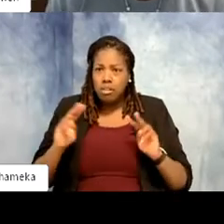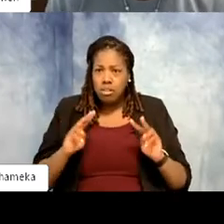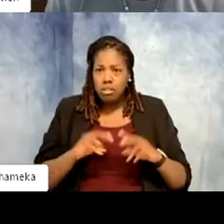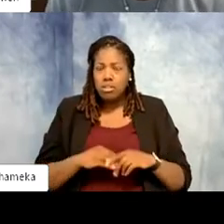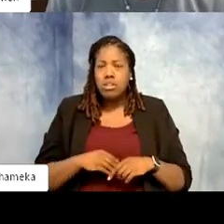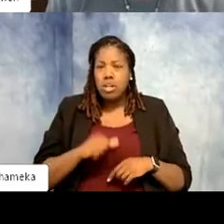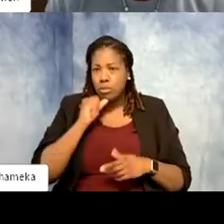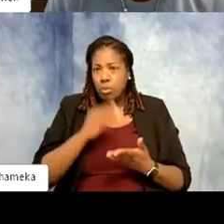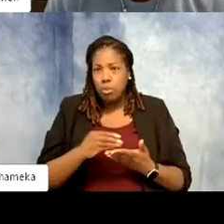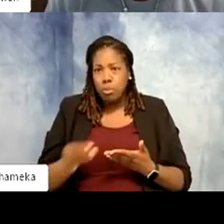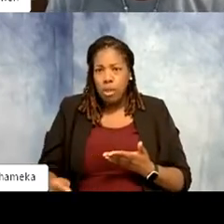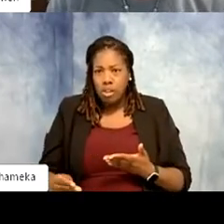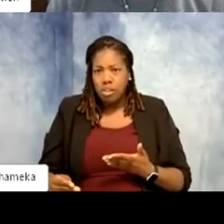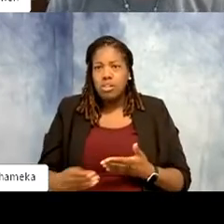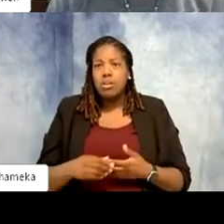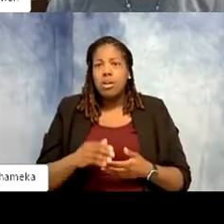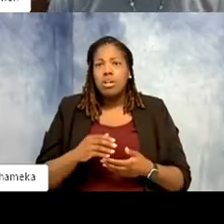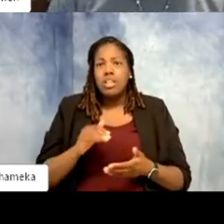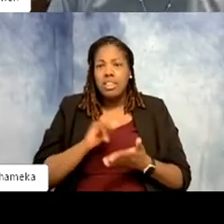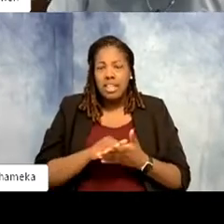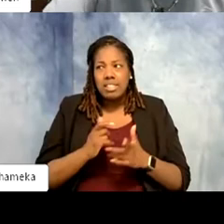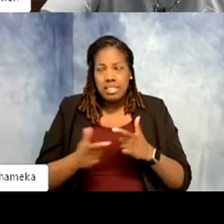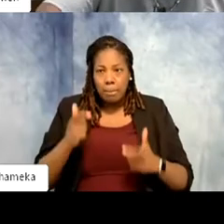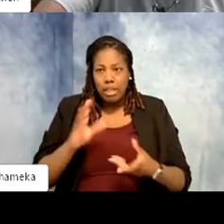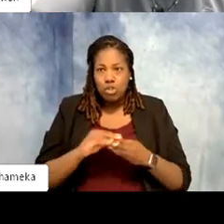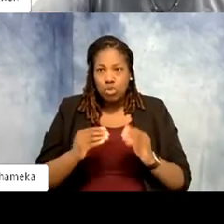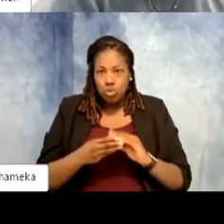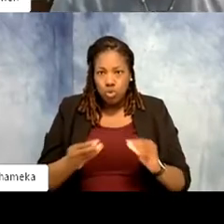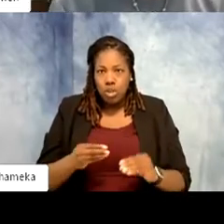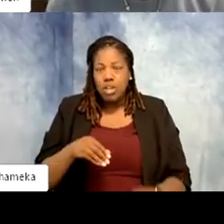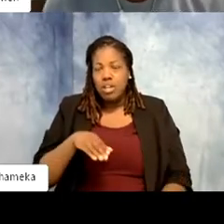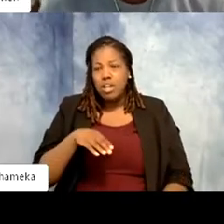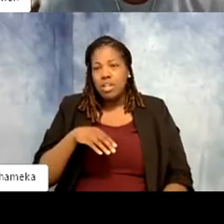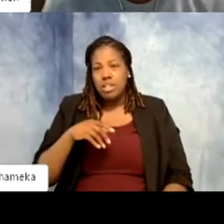buy them. Big conservation story for me. The little guy with the turkey hat, I'll take him anytime.